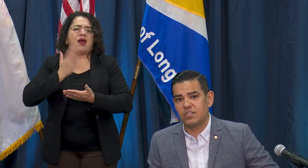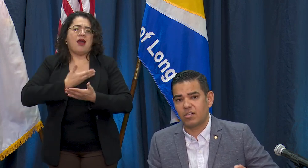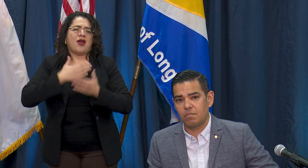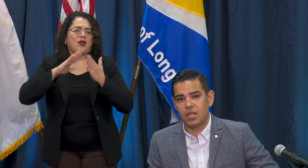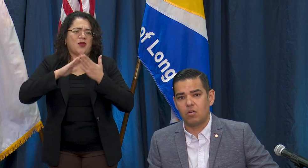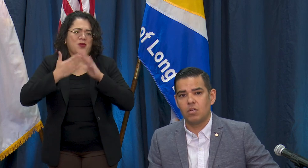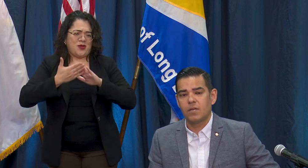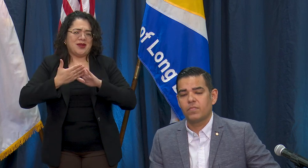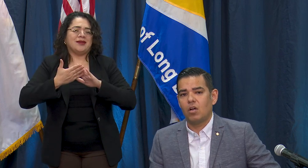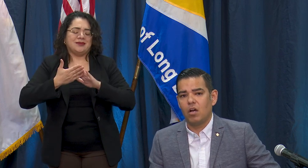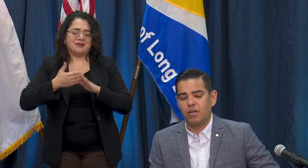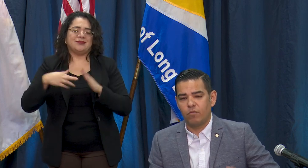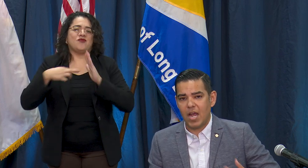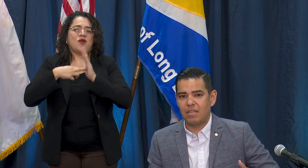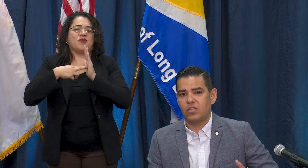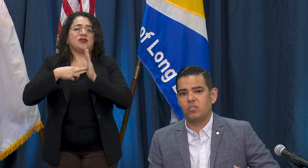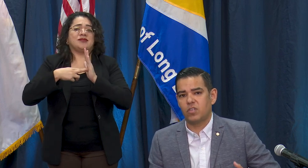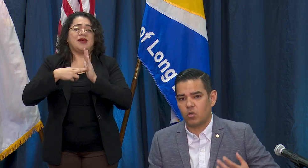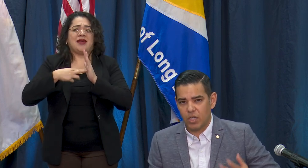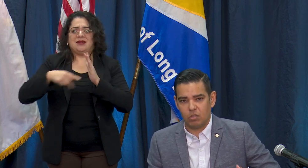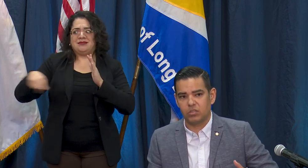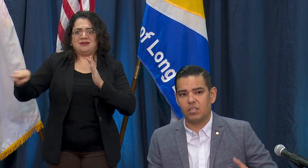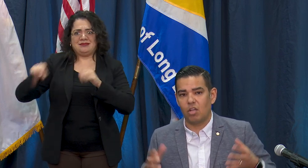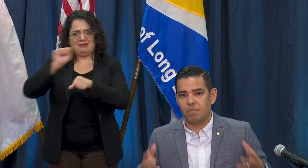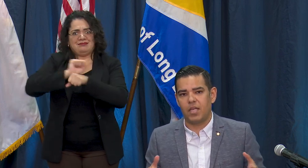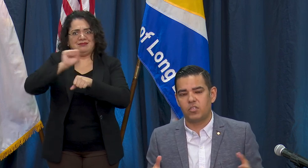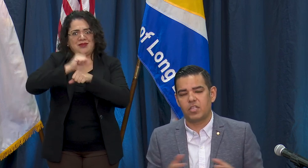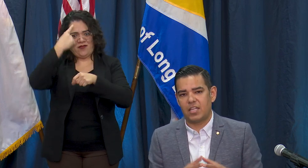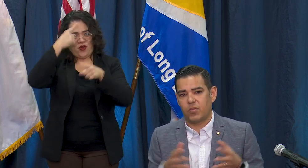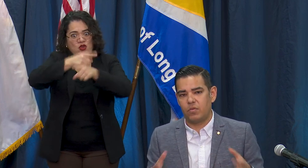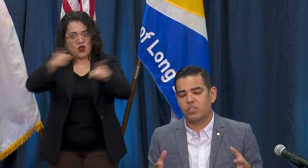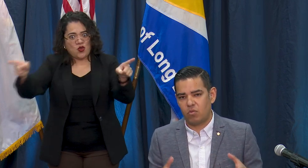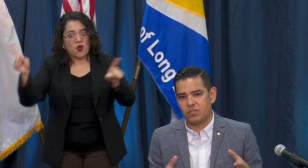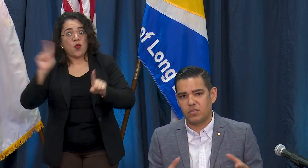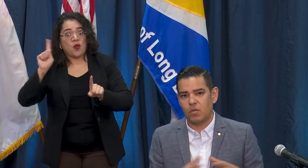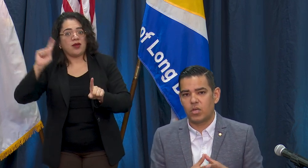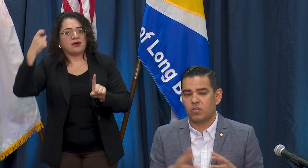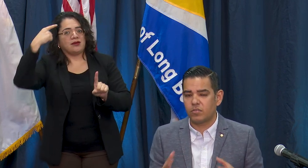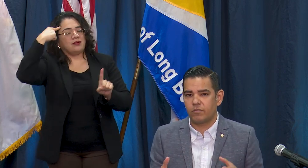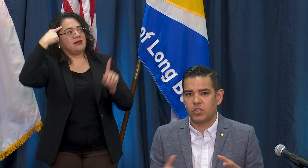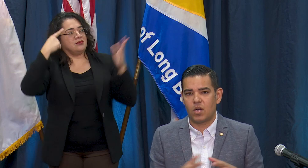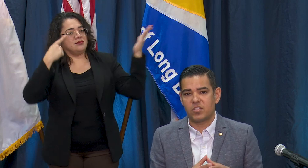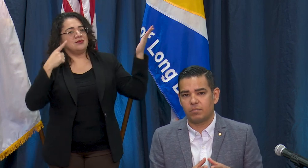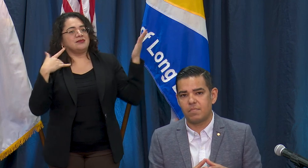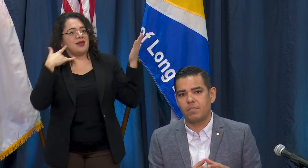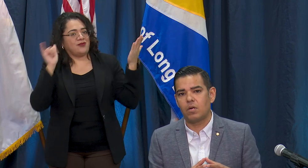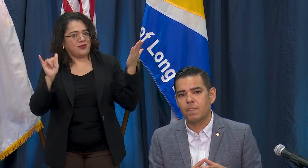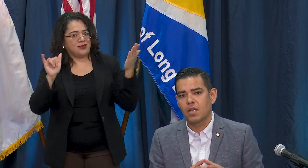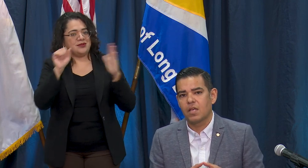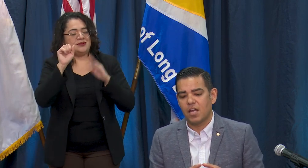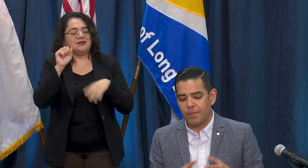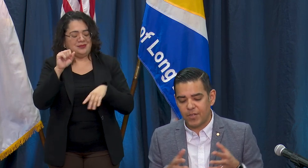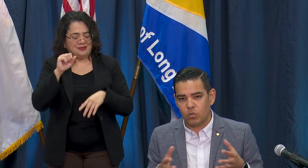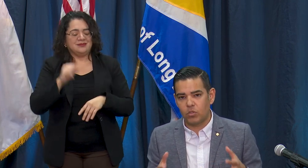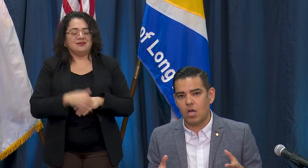Sacramento on a variety of issues are critical to Long Beach getting through this crisis so I want to turn this over to our Assemblymember Patrick O'Donnell